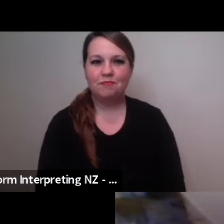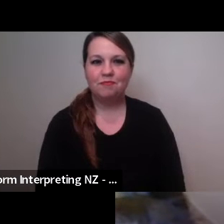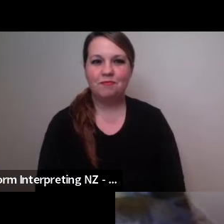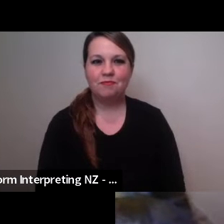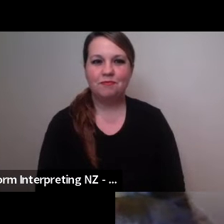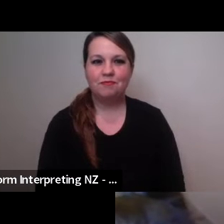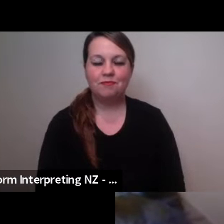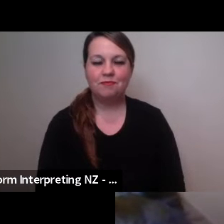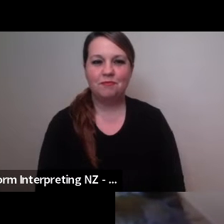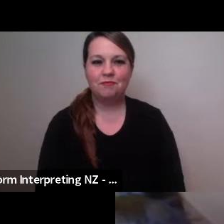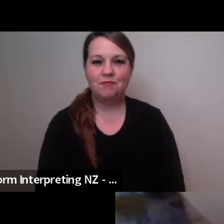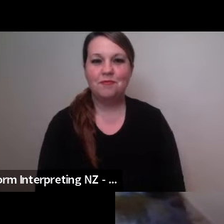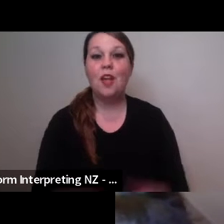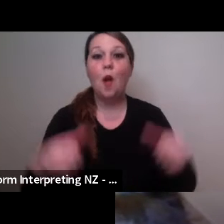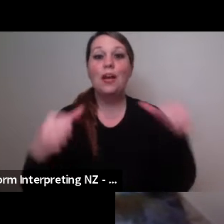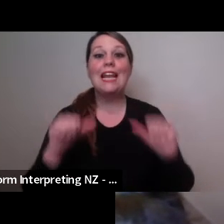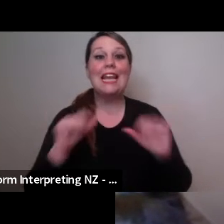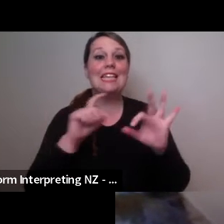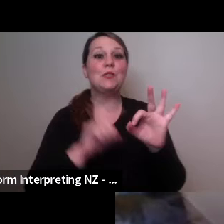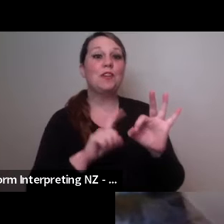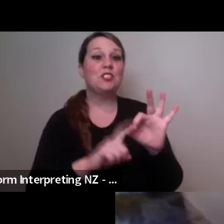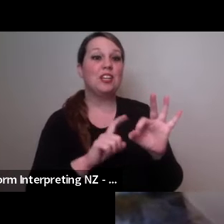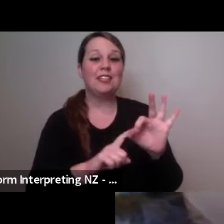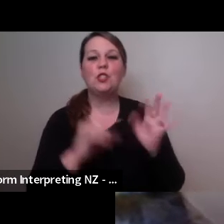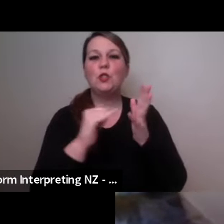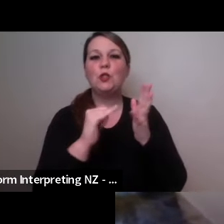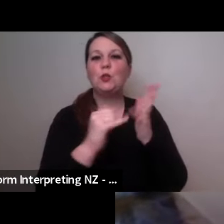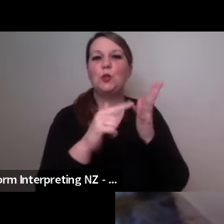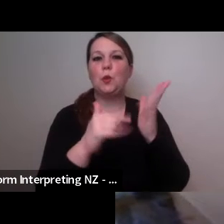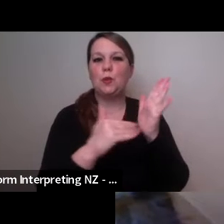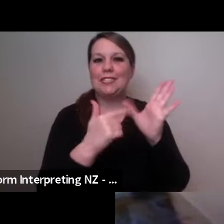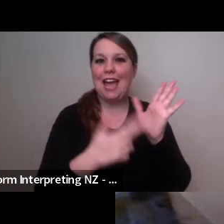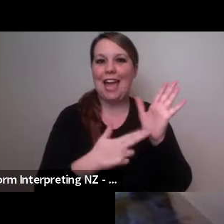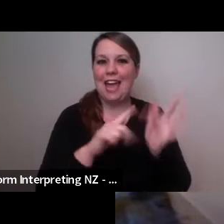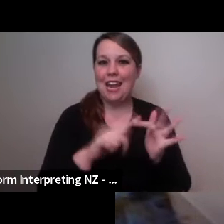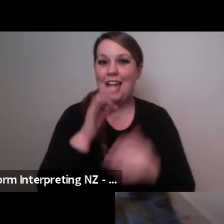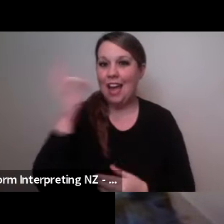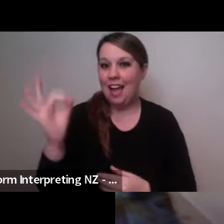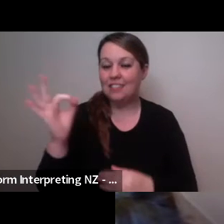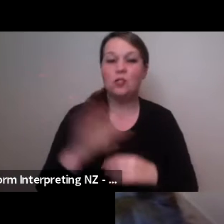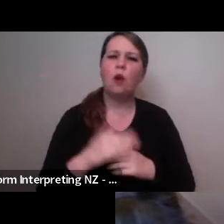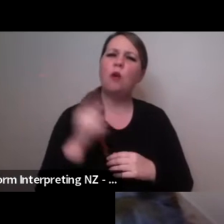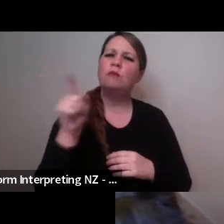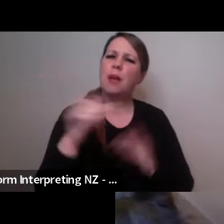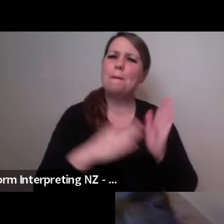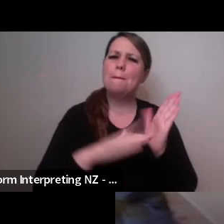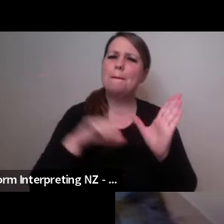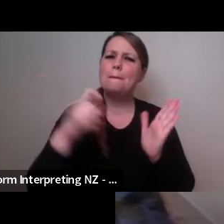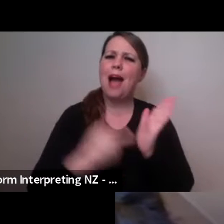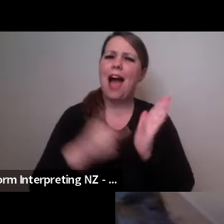Cool, all right. Next question, hey so you've recently moved back to Scotland. What prompted